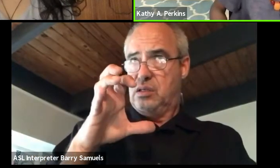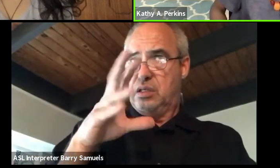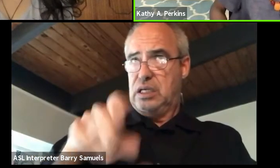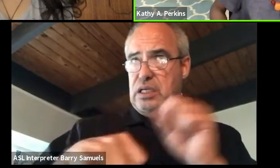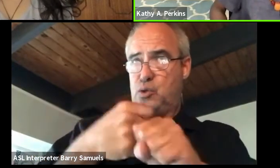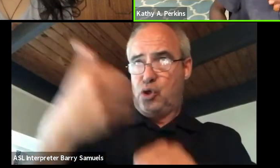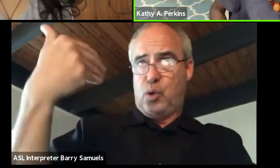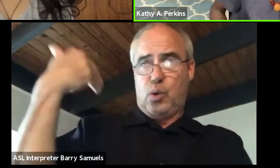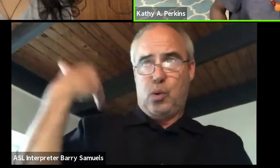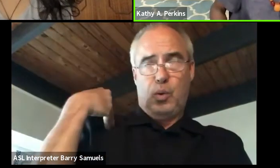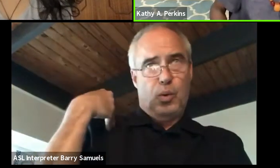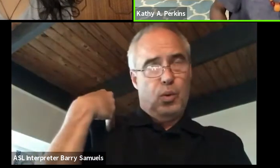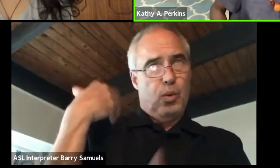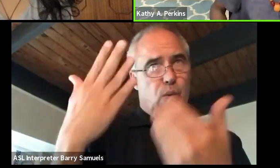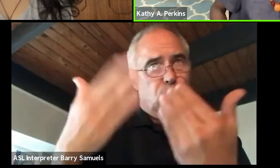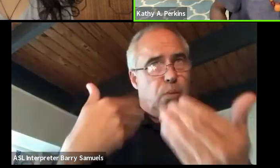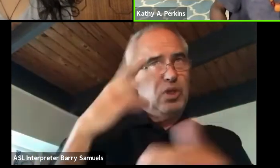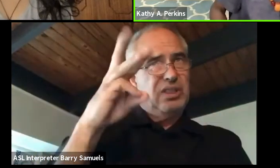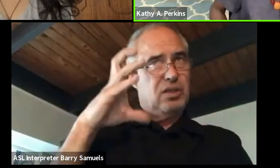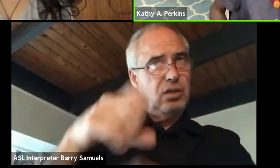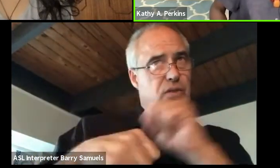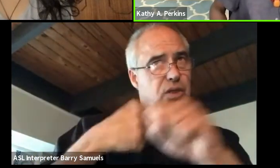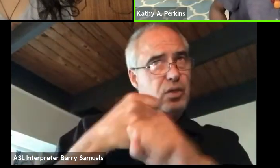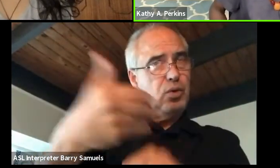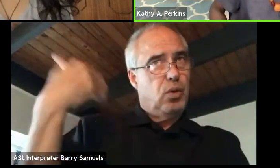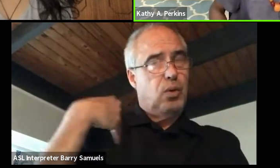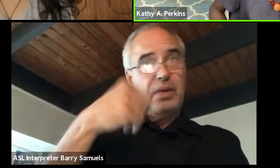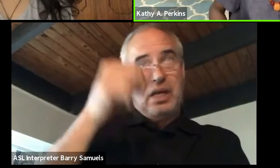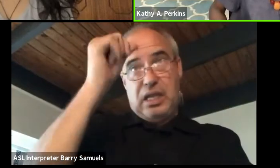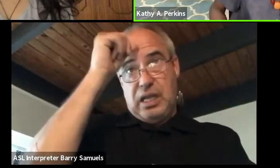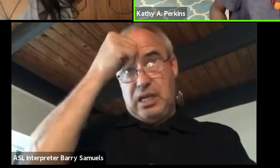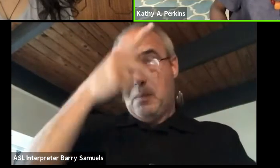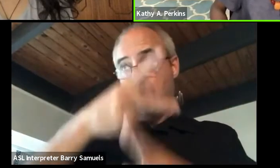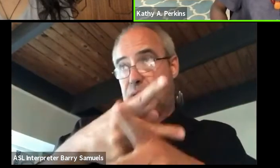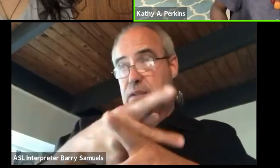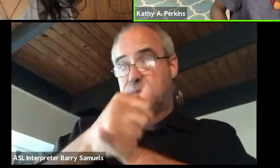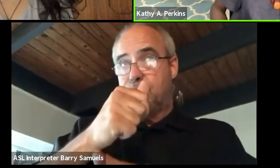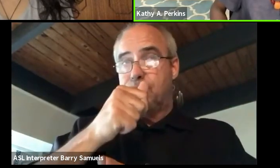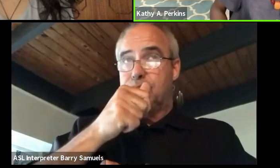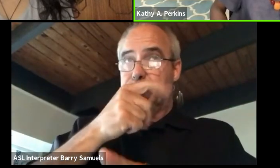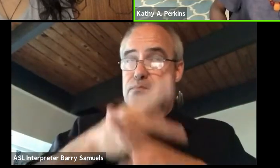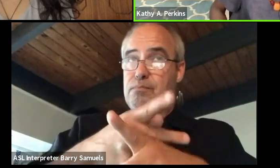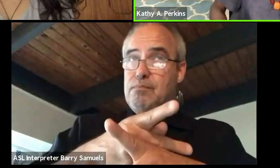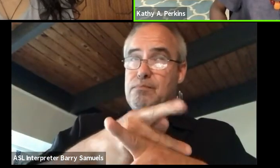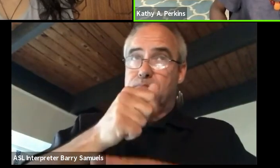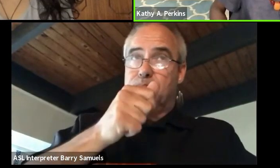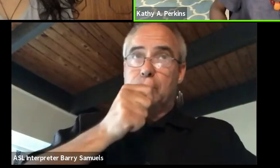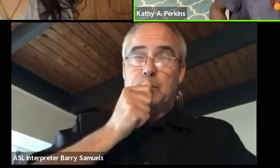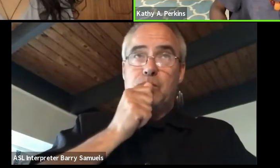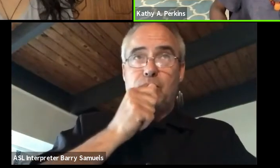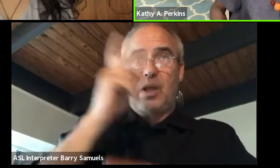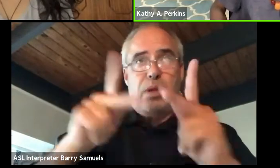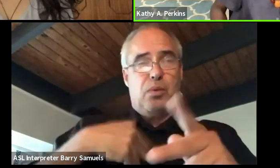And it's like, India's best kept secret. A lot of people don't know anything about them. So I wanted stories of them,